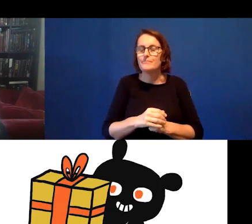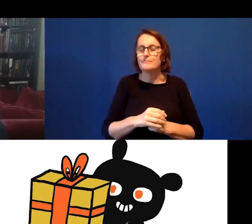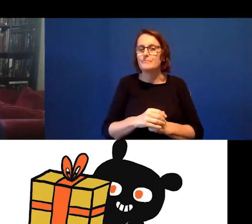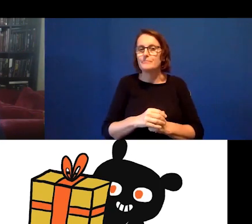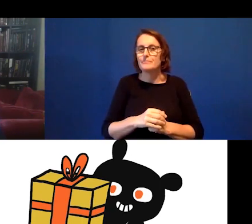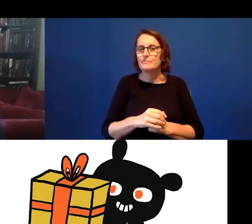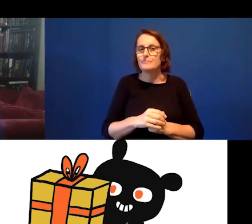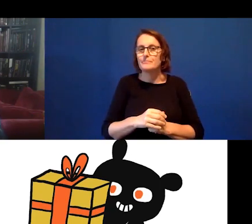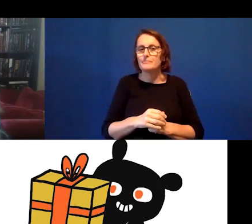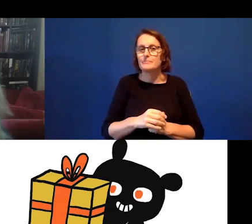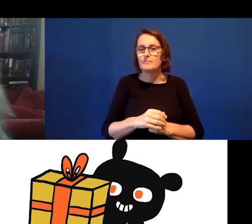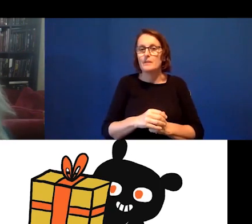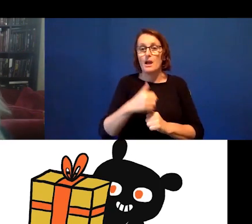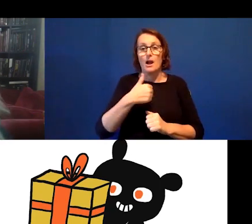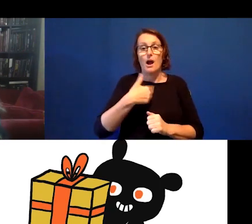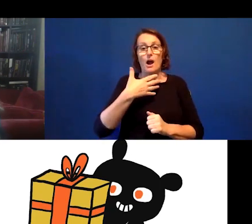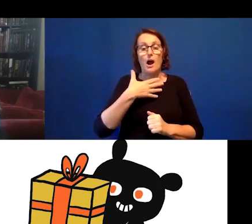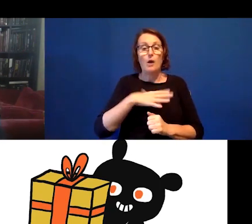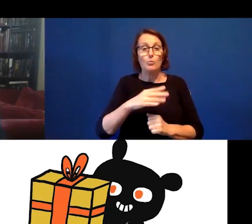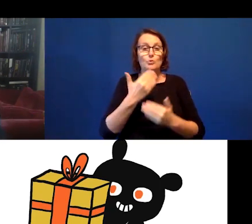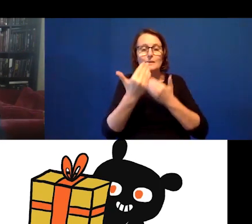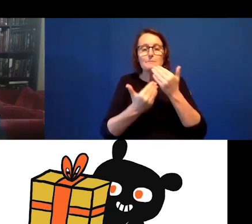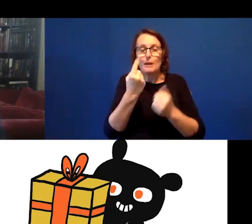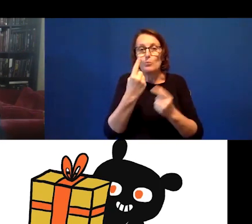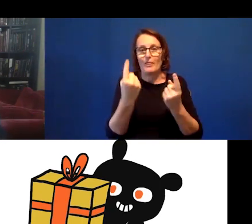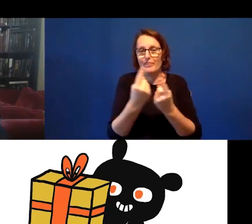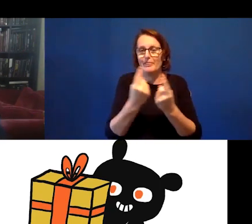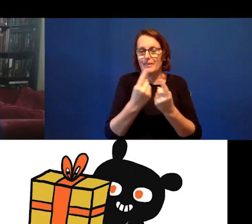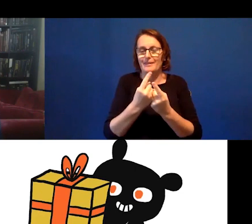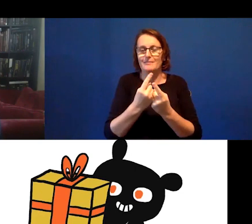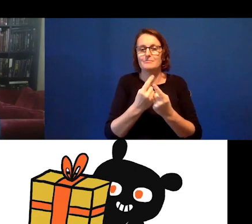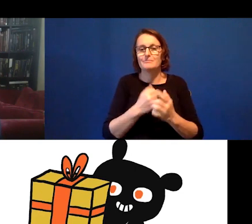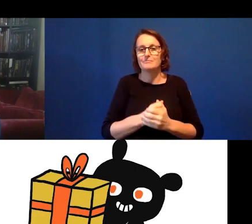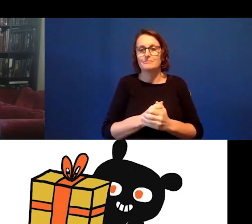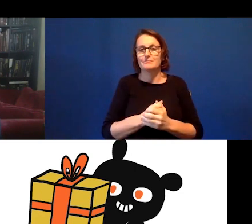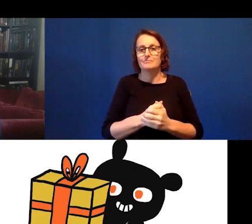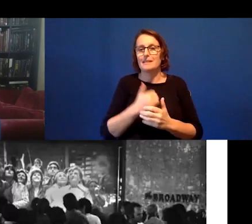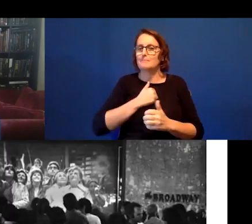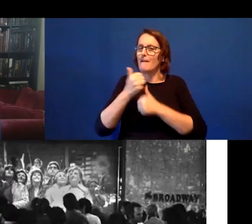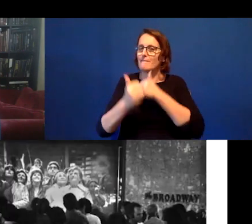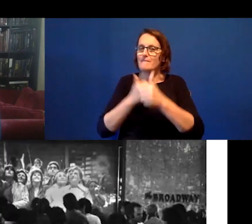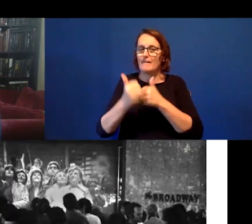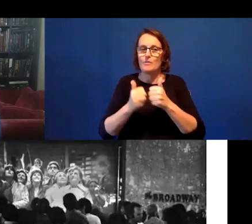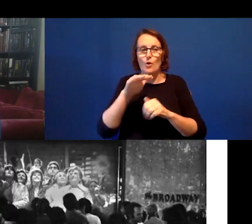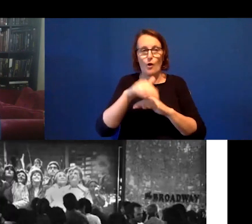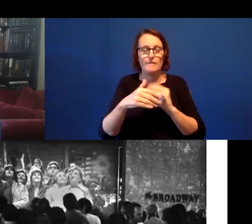of which ill like to do a call-out to, which is something that one of my favourites, which is telematic arts.